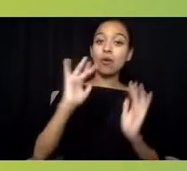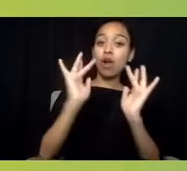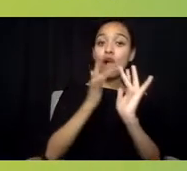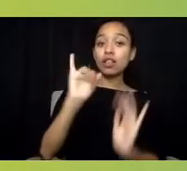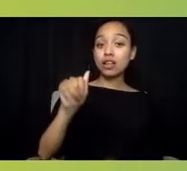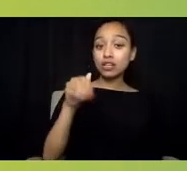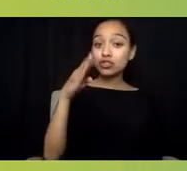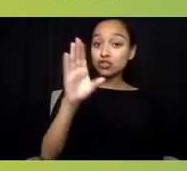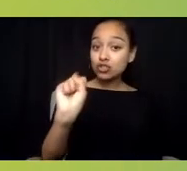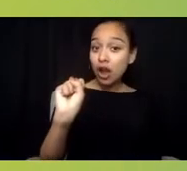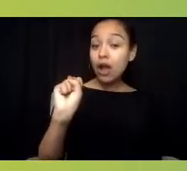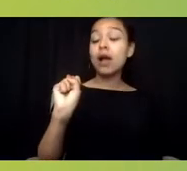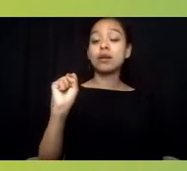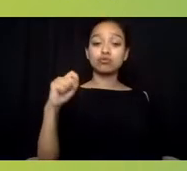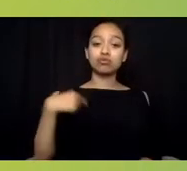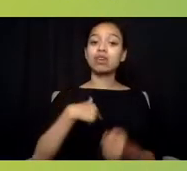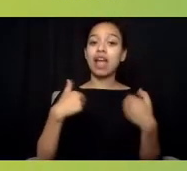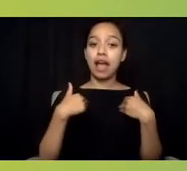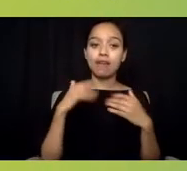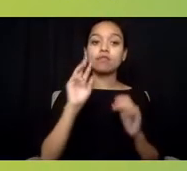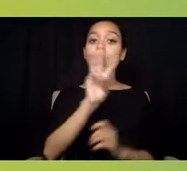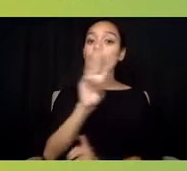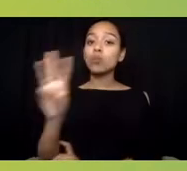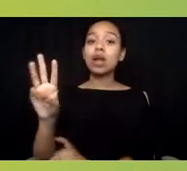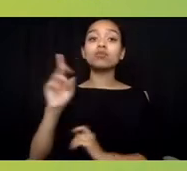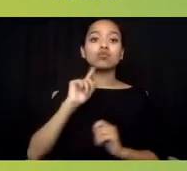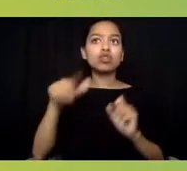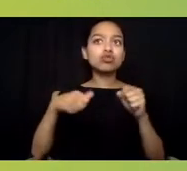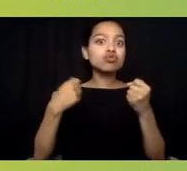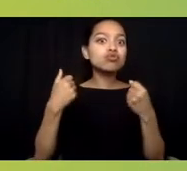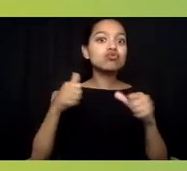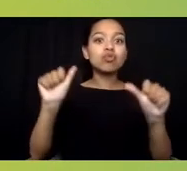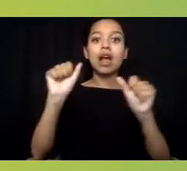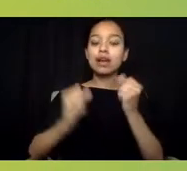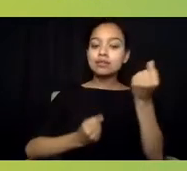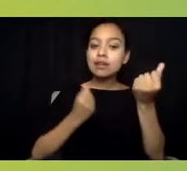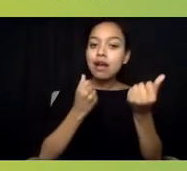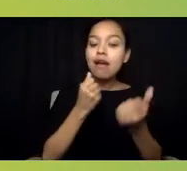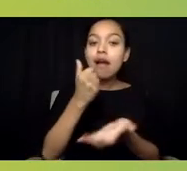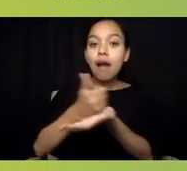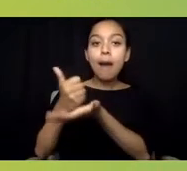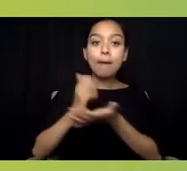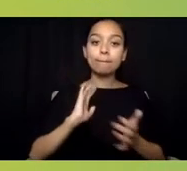because we are trying to help all our local center staff up, and particularly those that are serving those communities